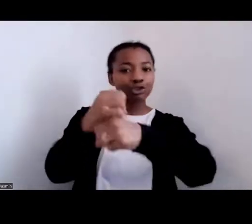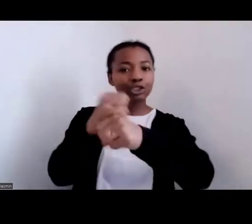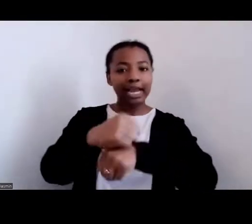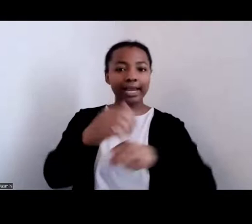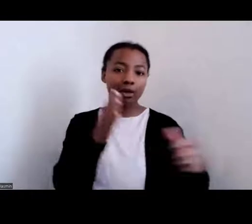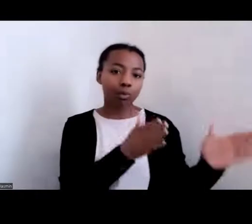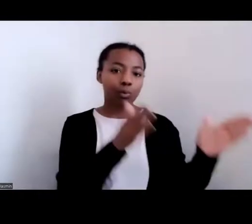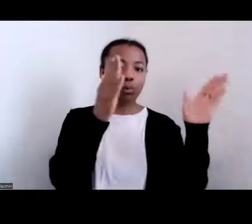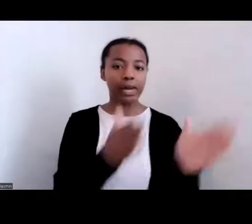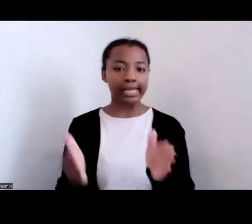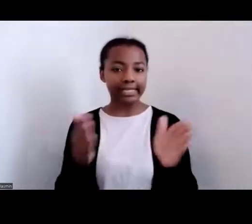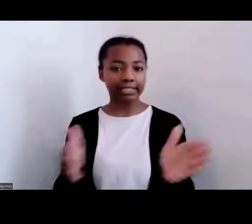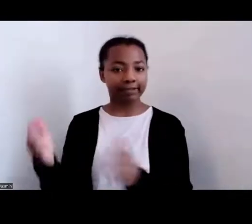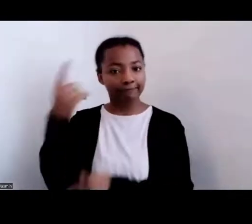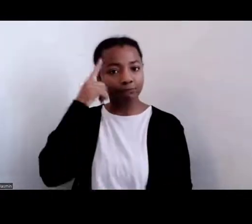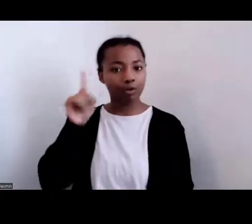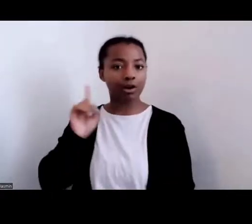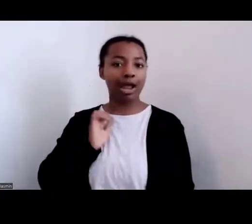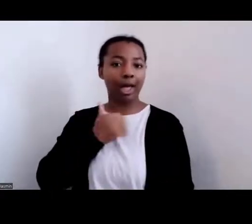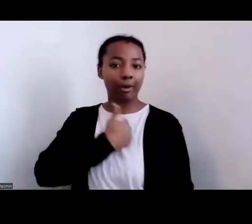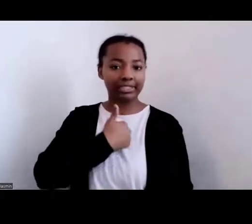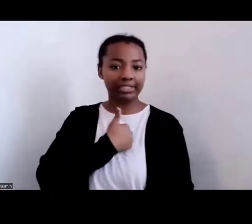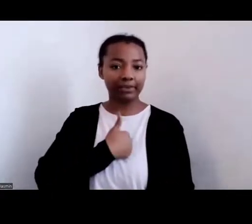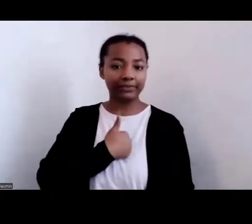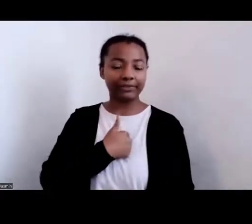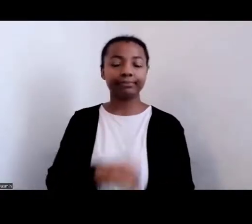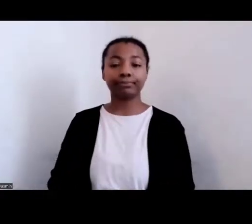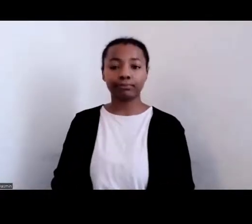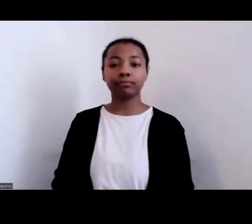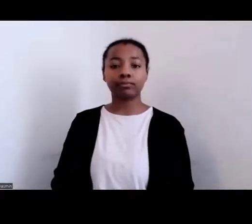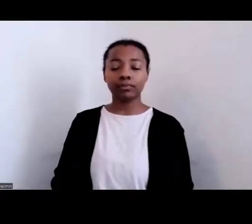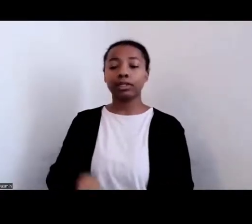Again, according to plantation records and narratives of